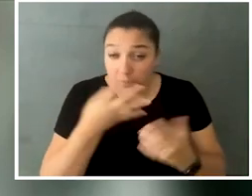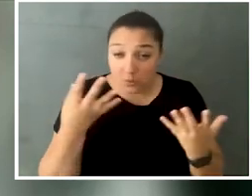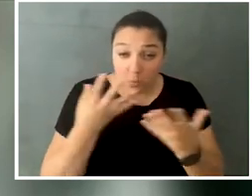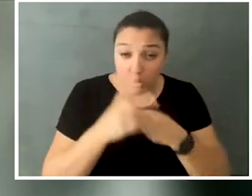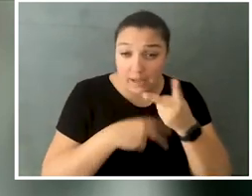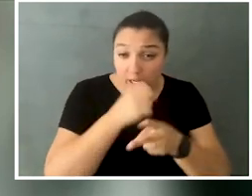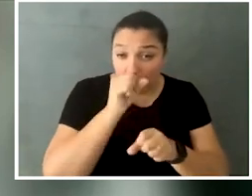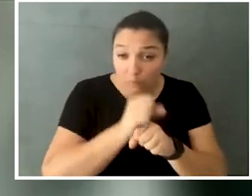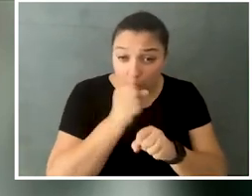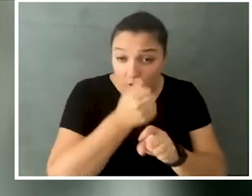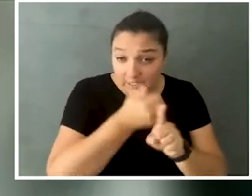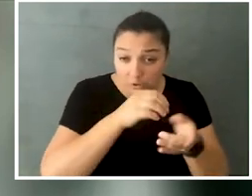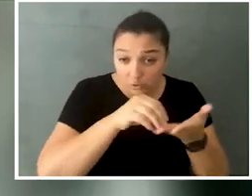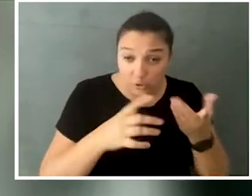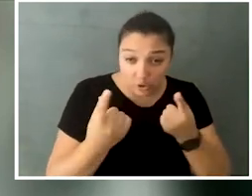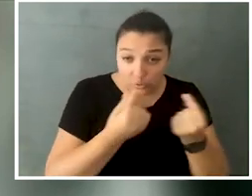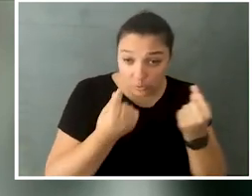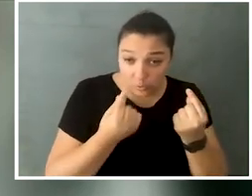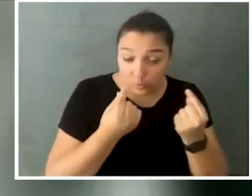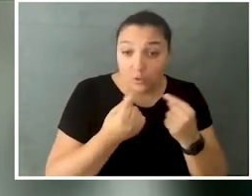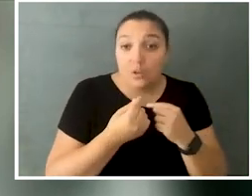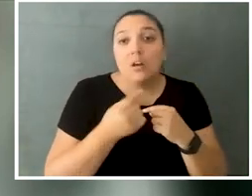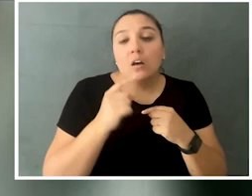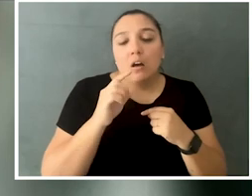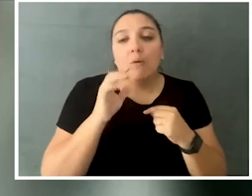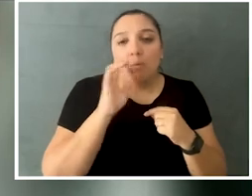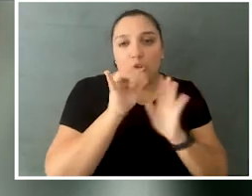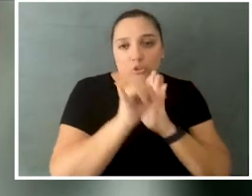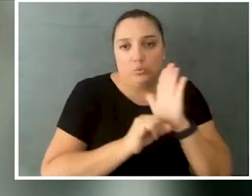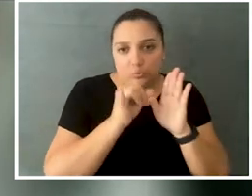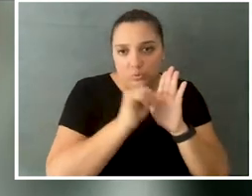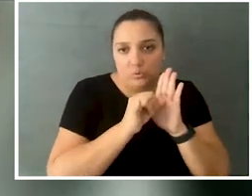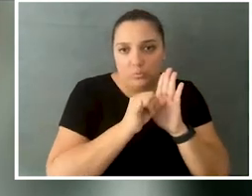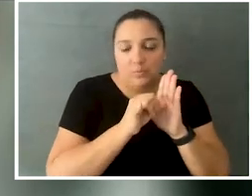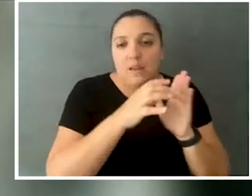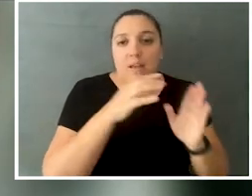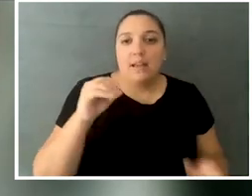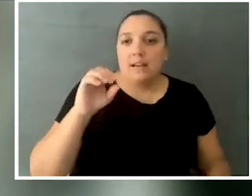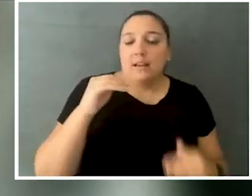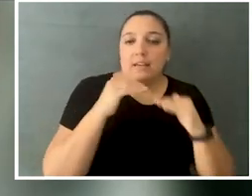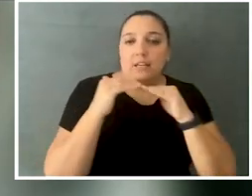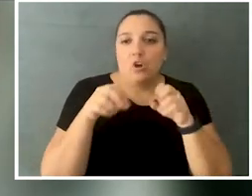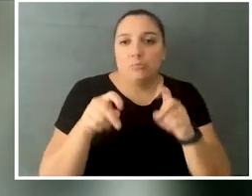over the last two years, it's on our YouTube channel. The videos are also on the Equal Opportunities for Students website.